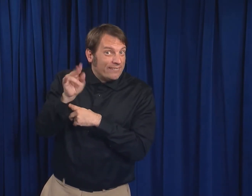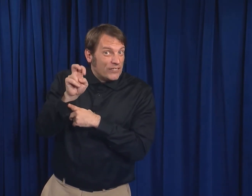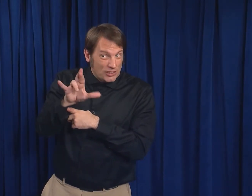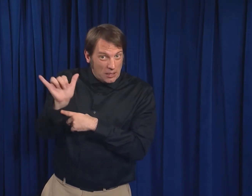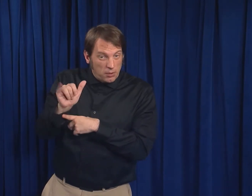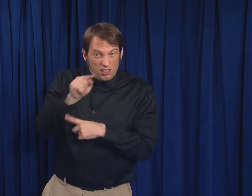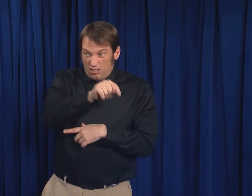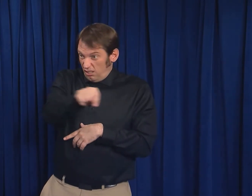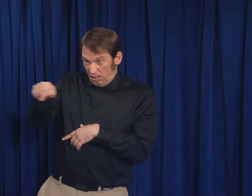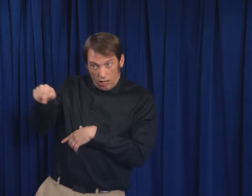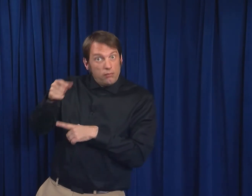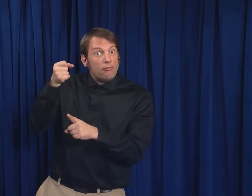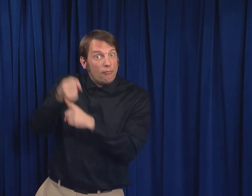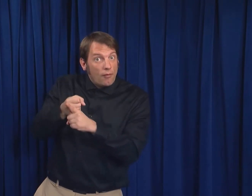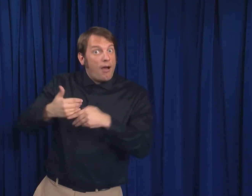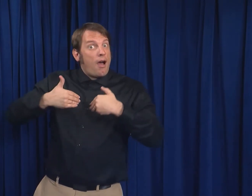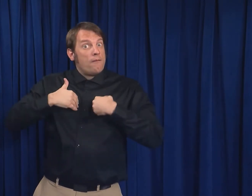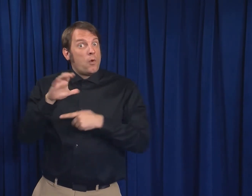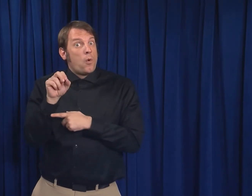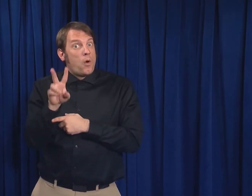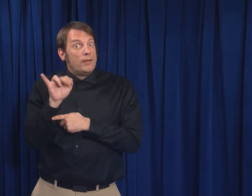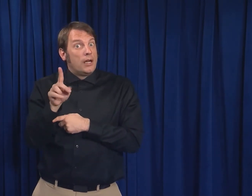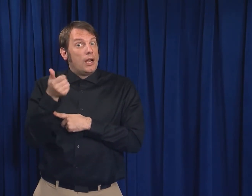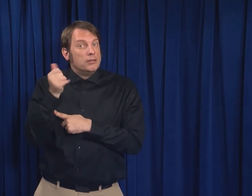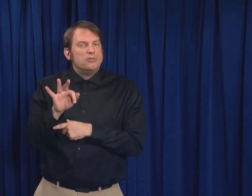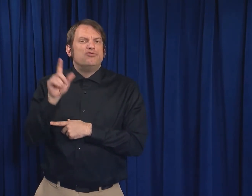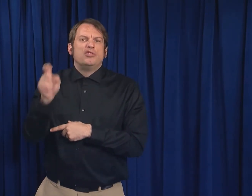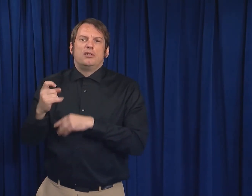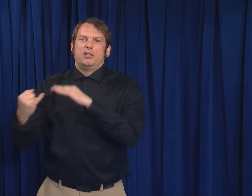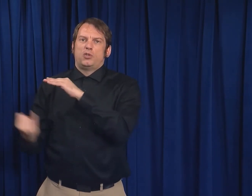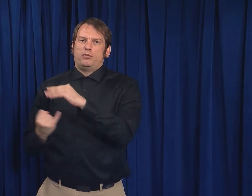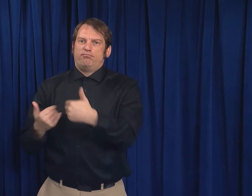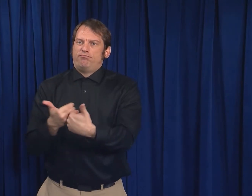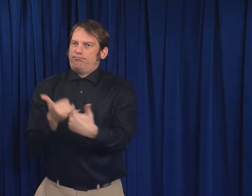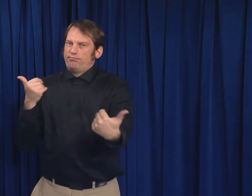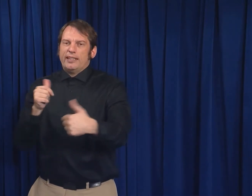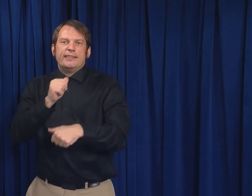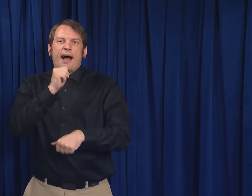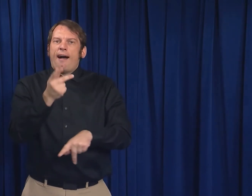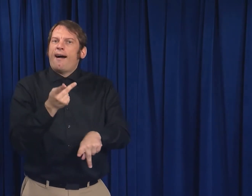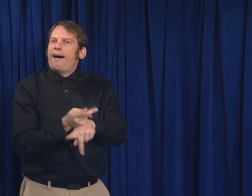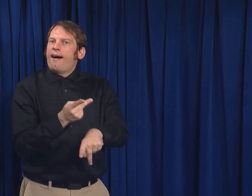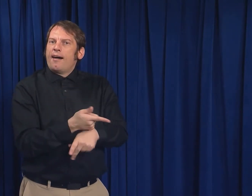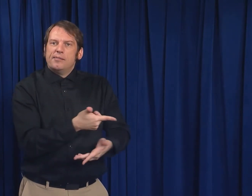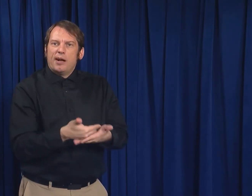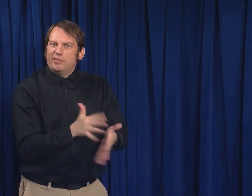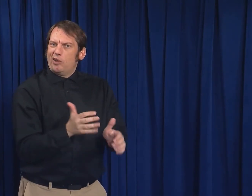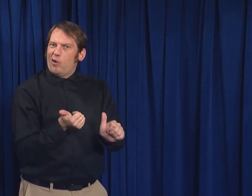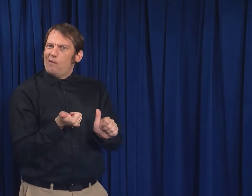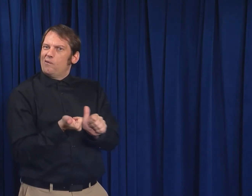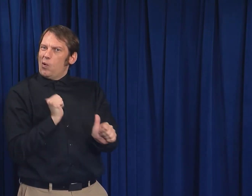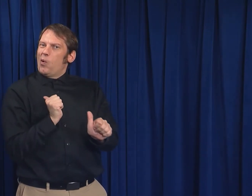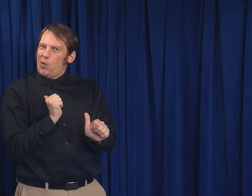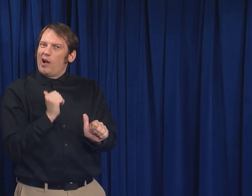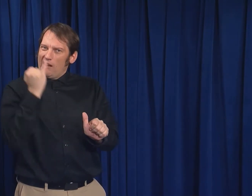who have COVID-19 should isolate and avoid caring for the newborn as much as possible.